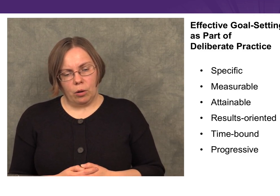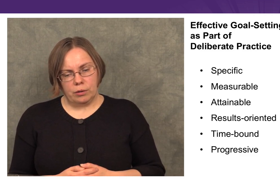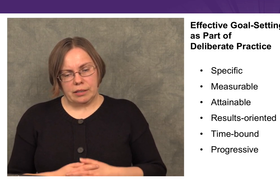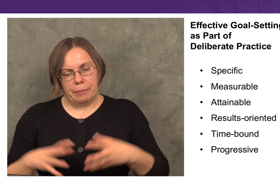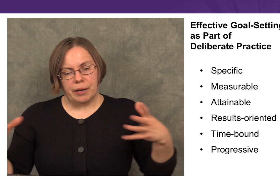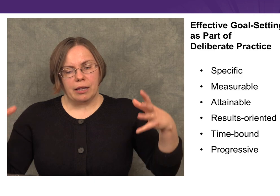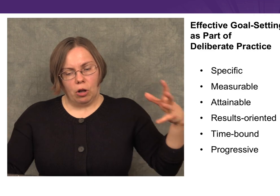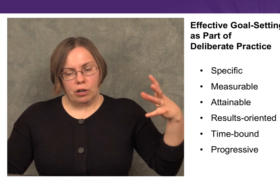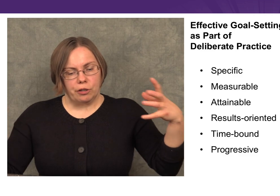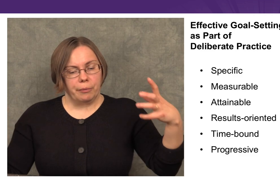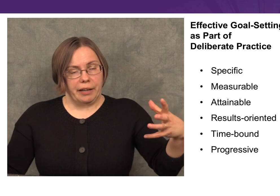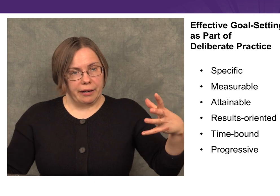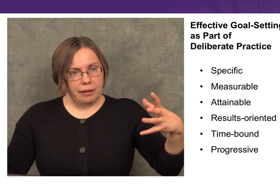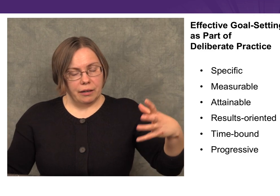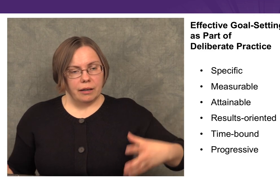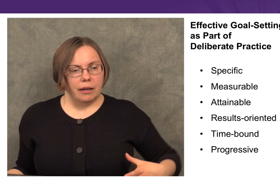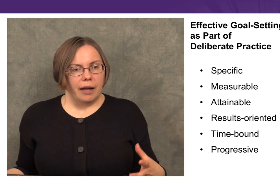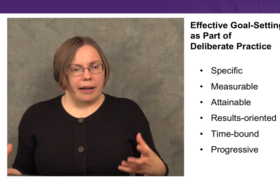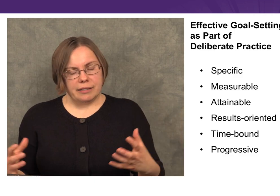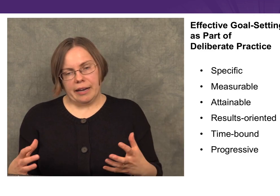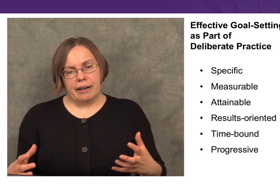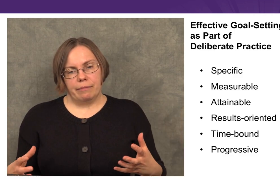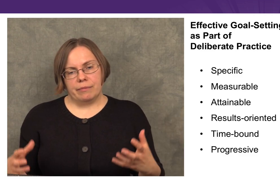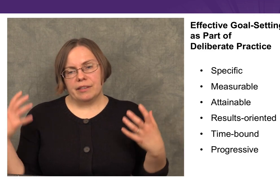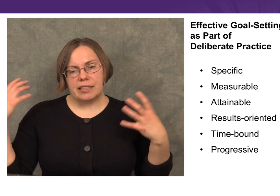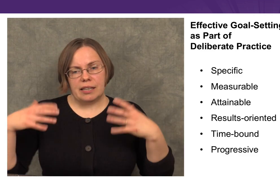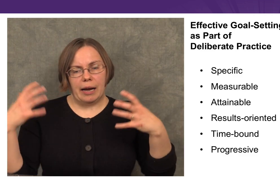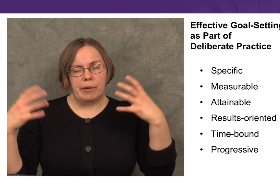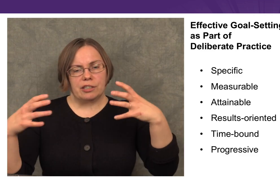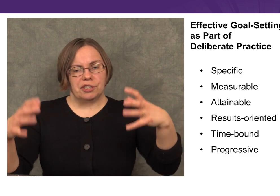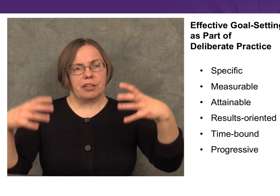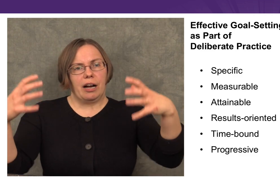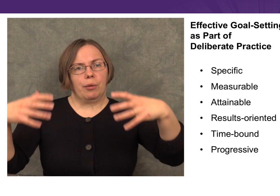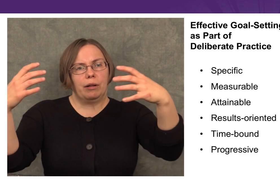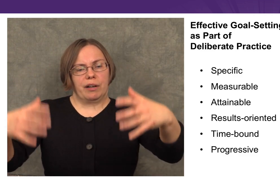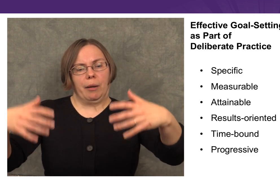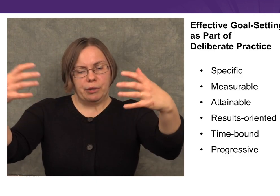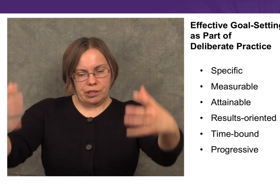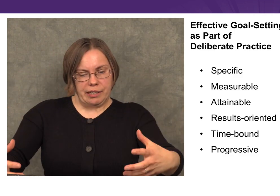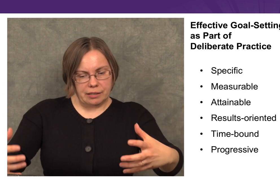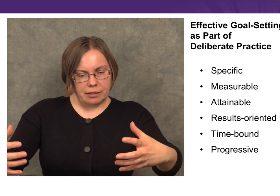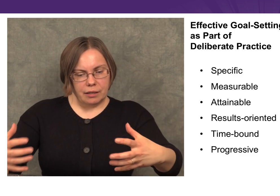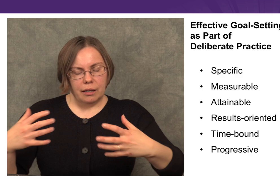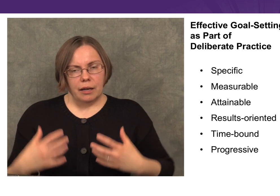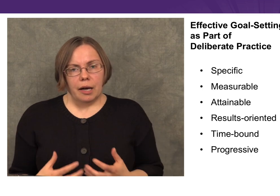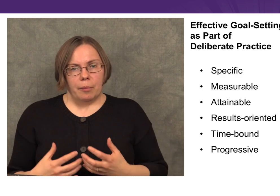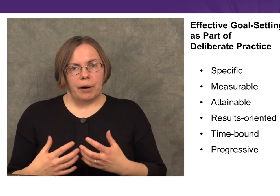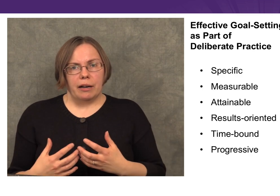goals as a big long-term thing and say “this time next year I will have accomplished this,”